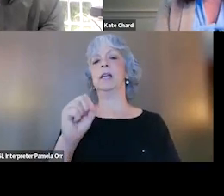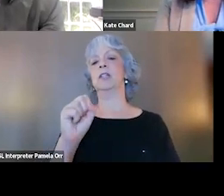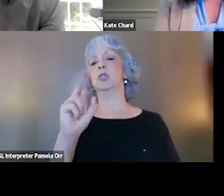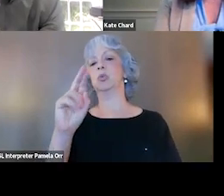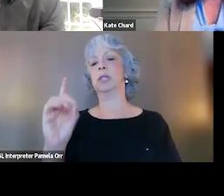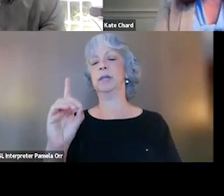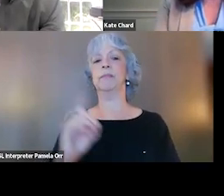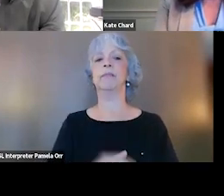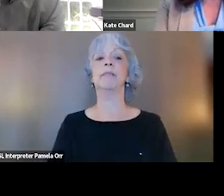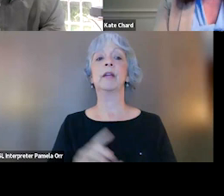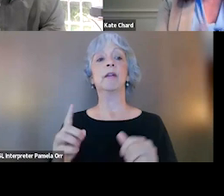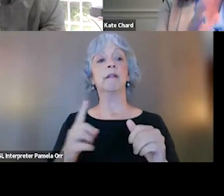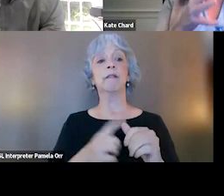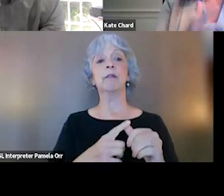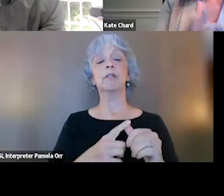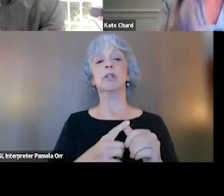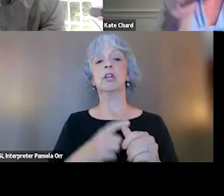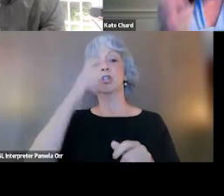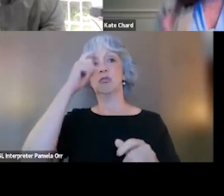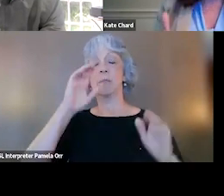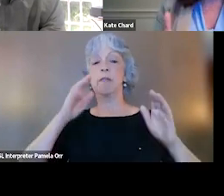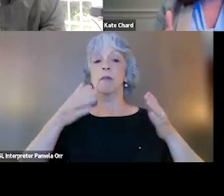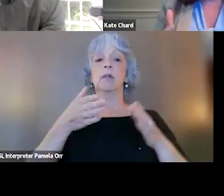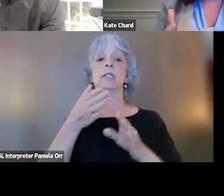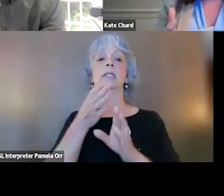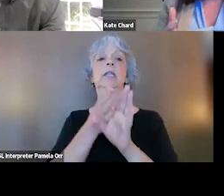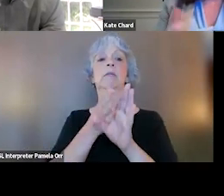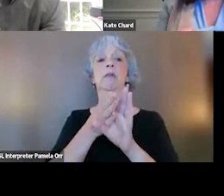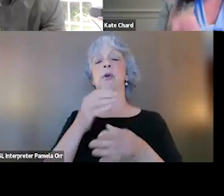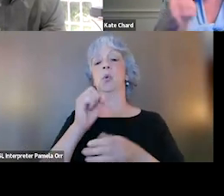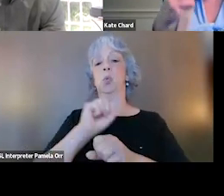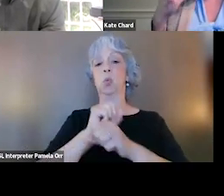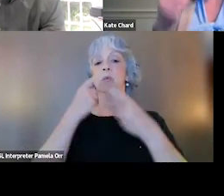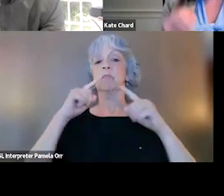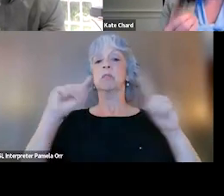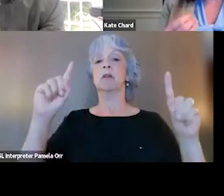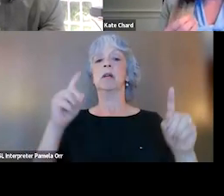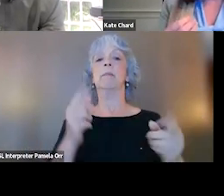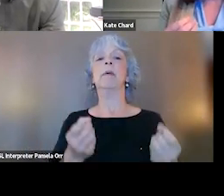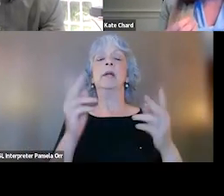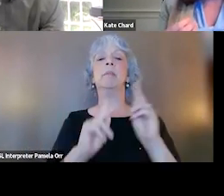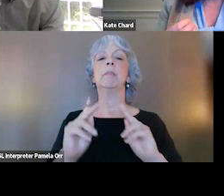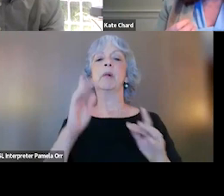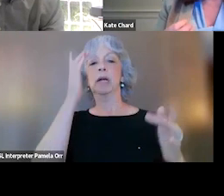So the first thing is that trauma-focused treatments work? And I think a lot of people get worried about trauma-focused therapy